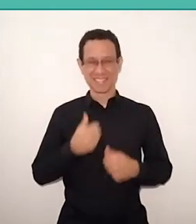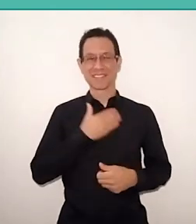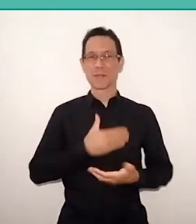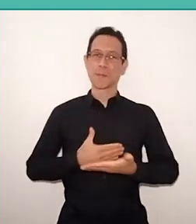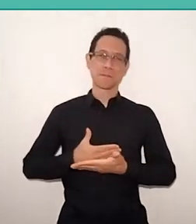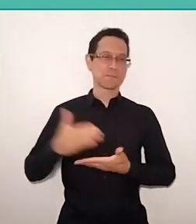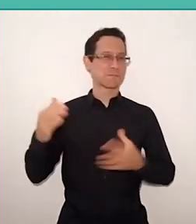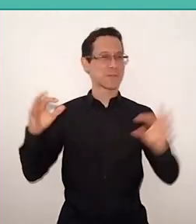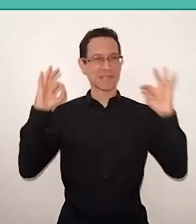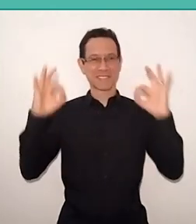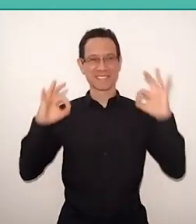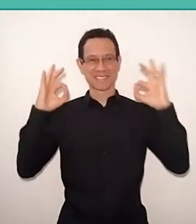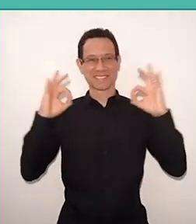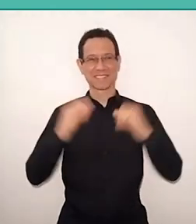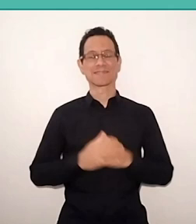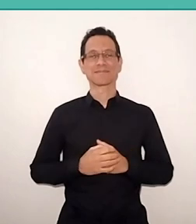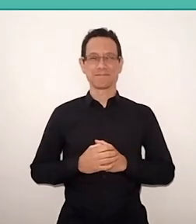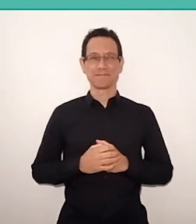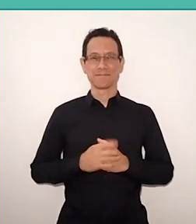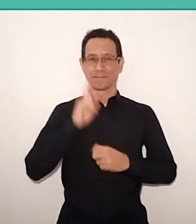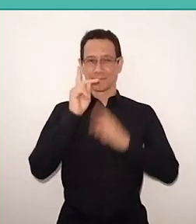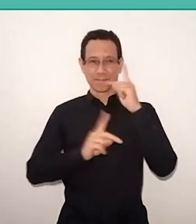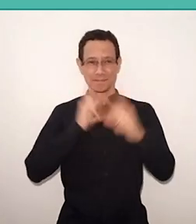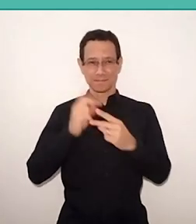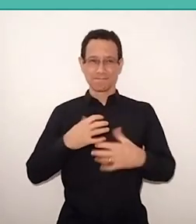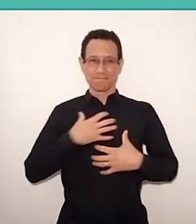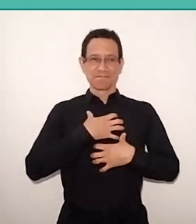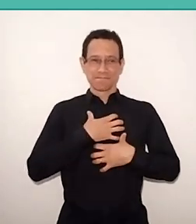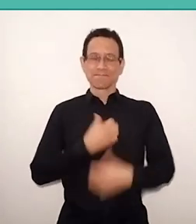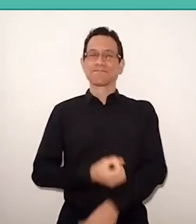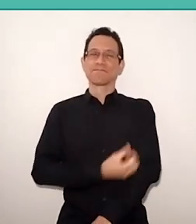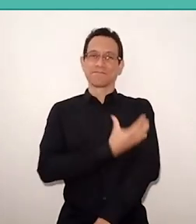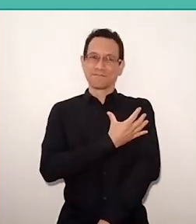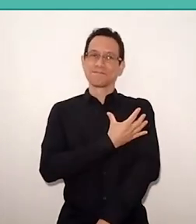Your speech moved us a lot, the speech of the three of you.